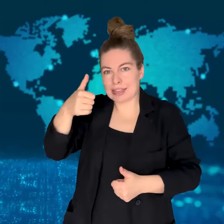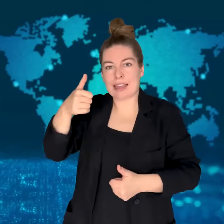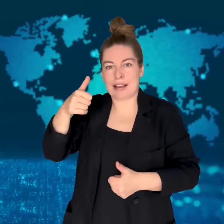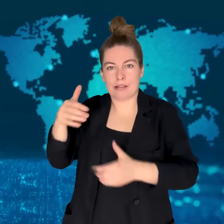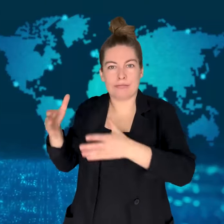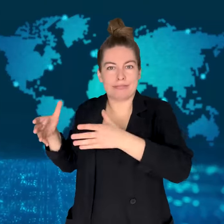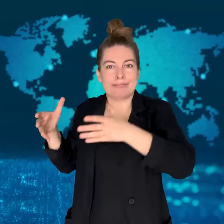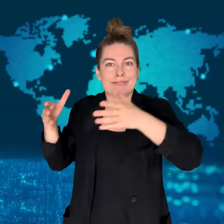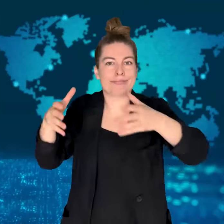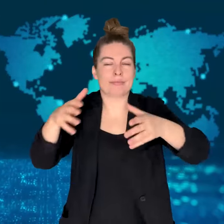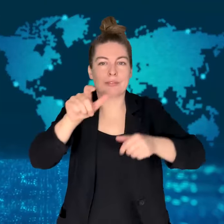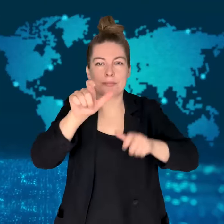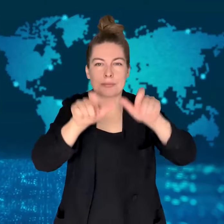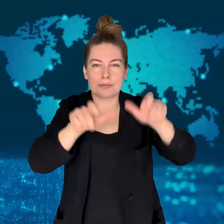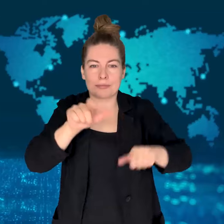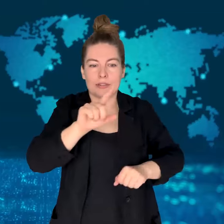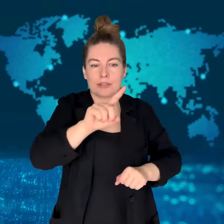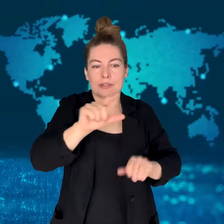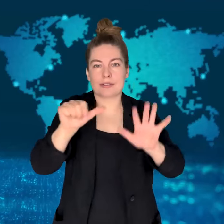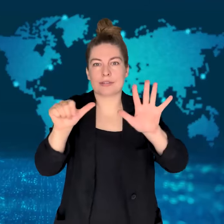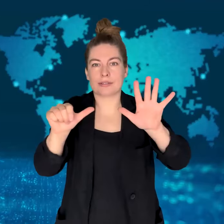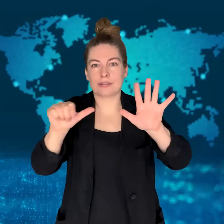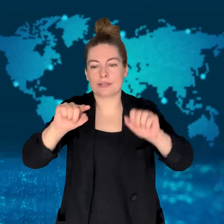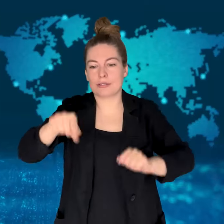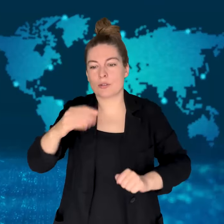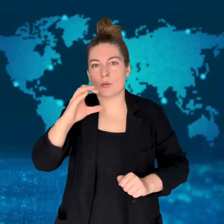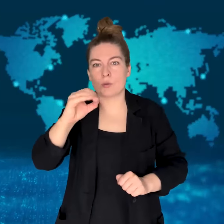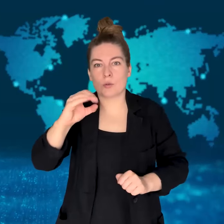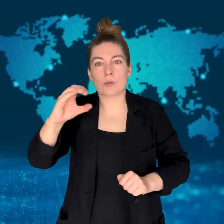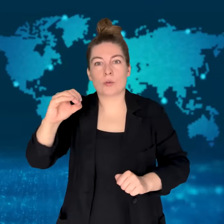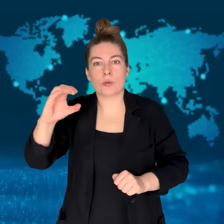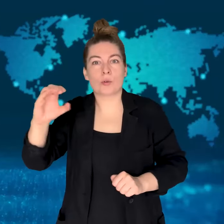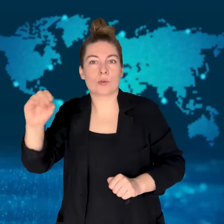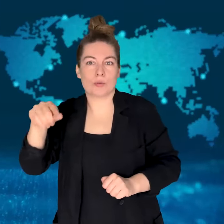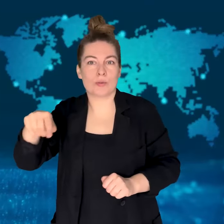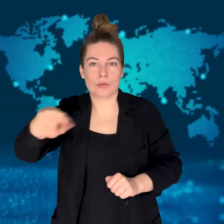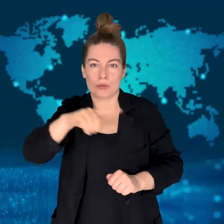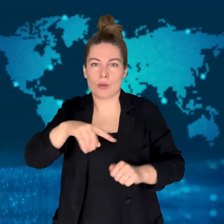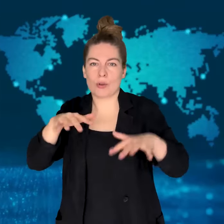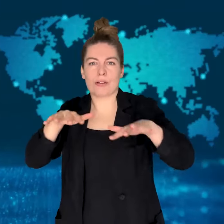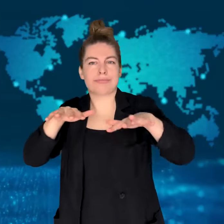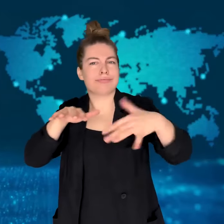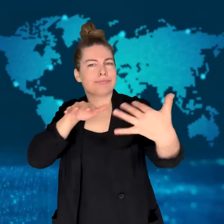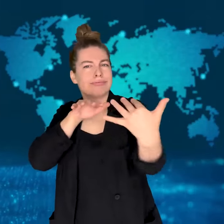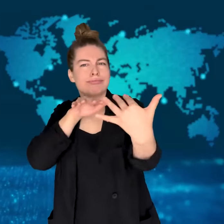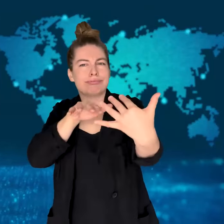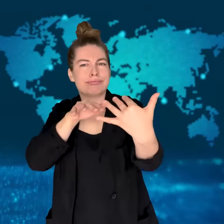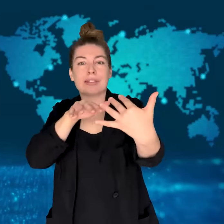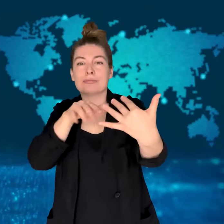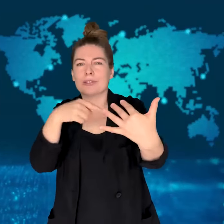They fought against Emperor Theodore III of Abyssinia's troops.